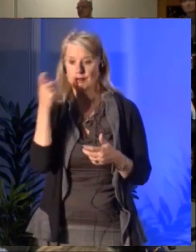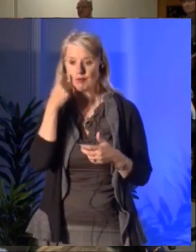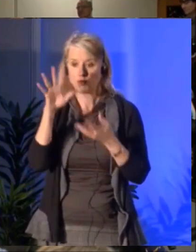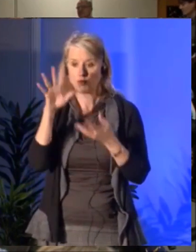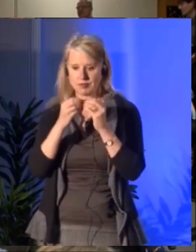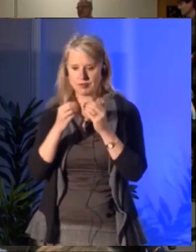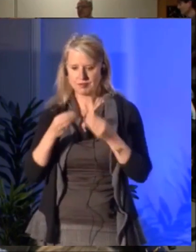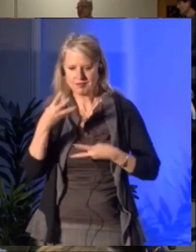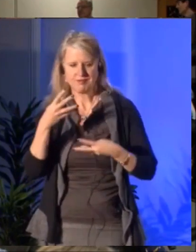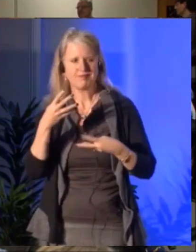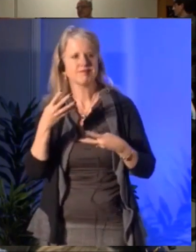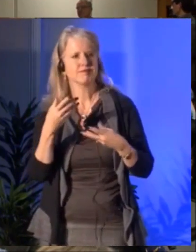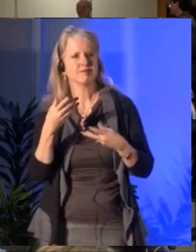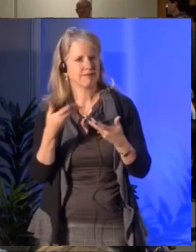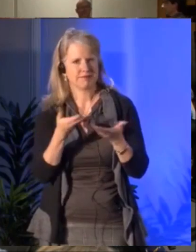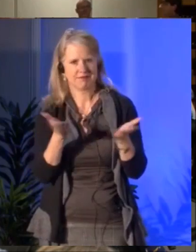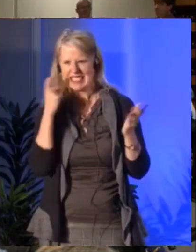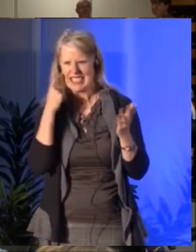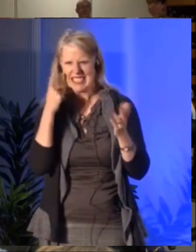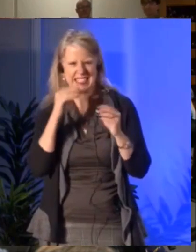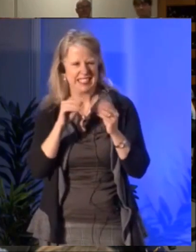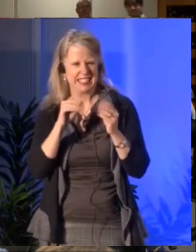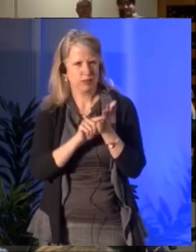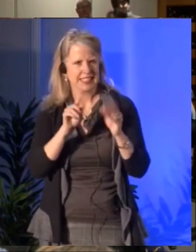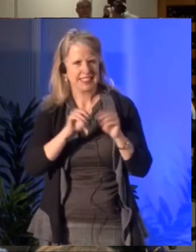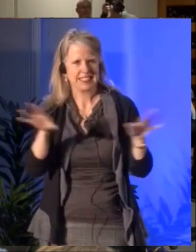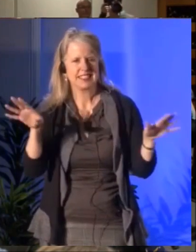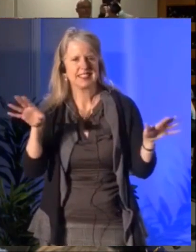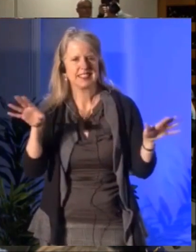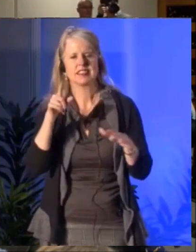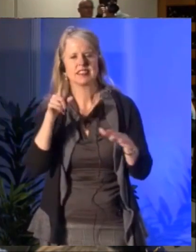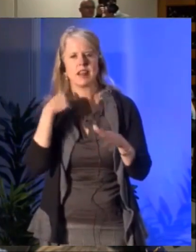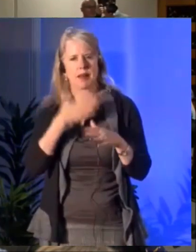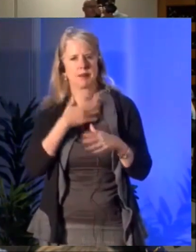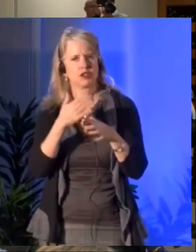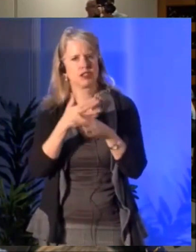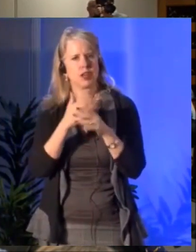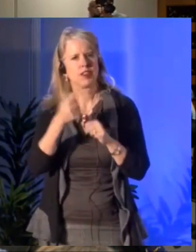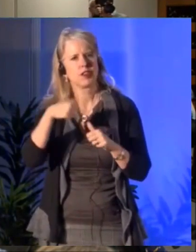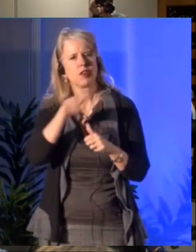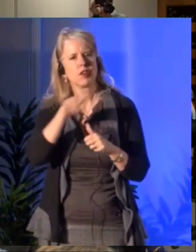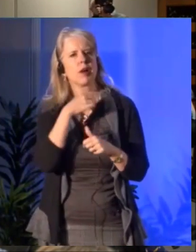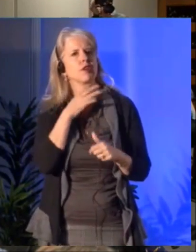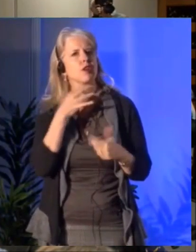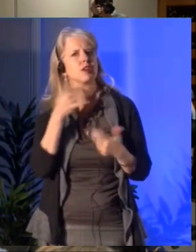but we're in a bit of a catch 22 here. It's very hard for artists in this region and other regions